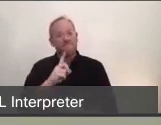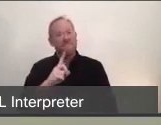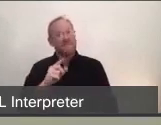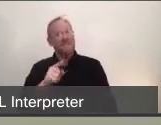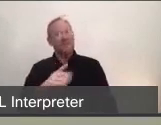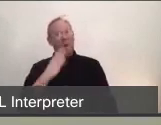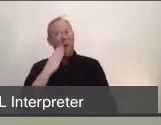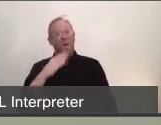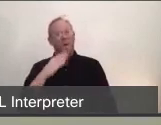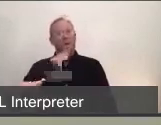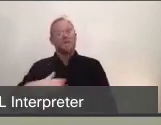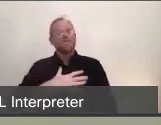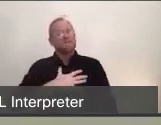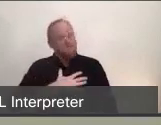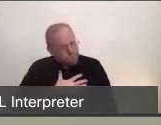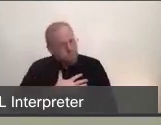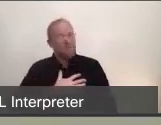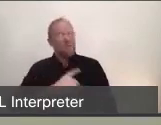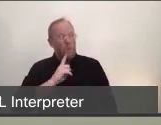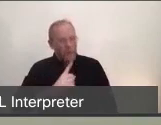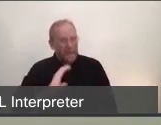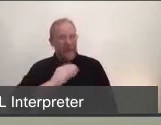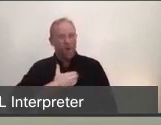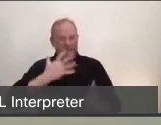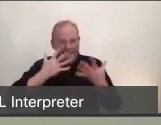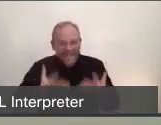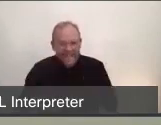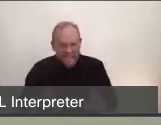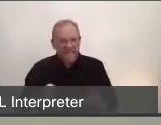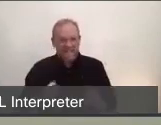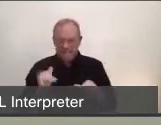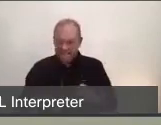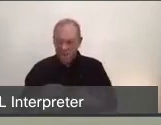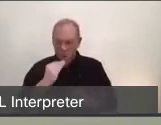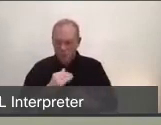our shelter-in-place decisions are affecting local businesses, business owners,